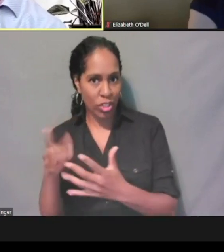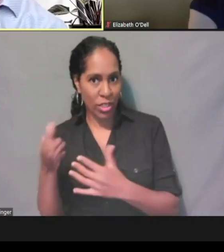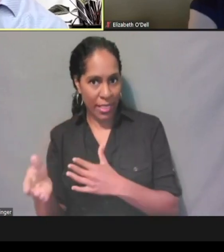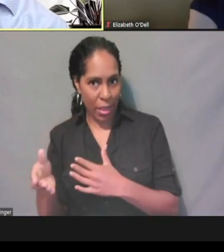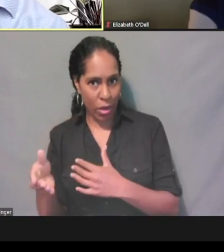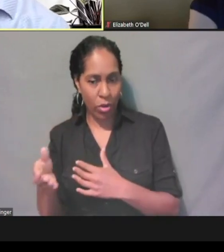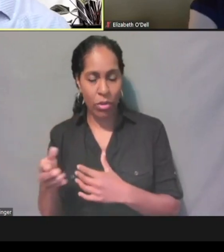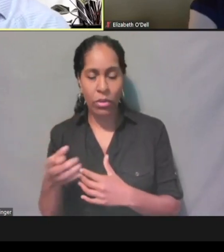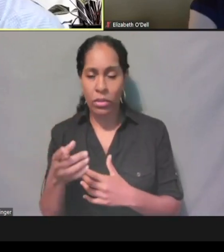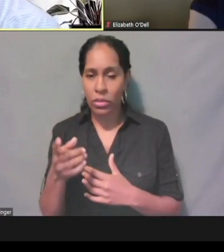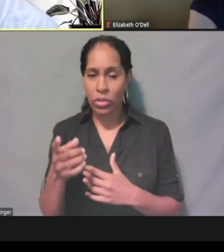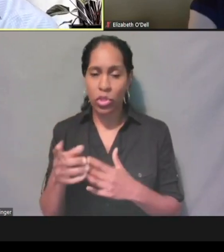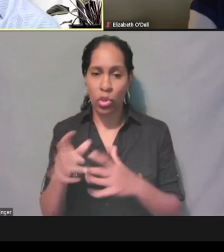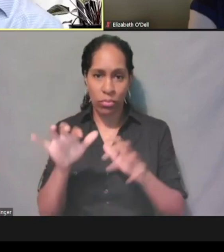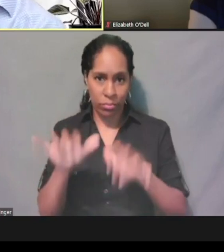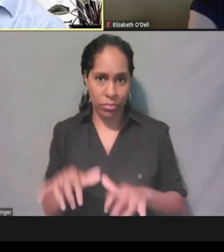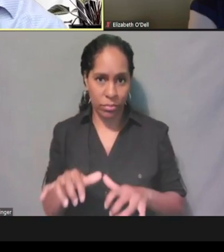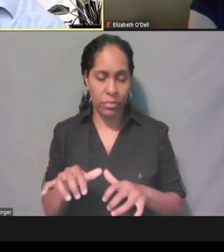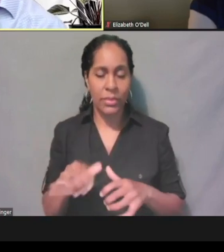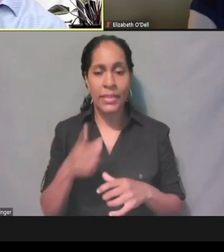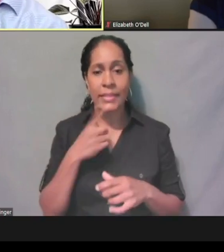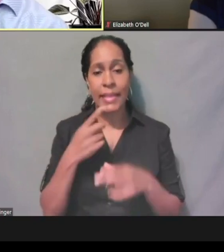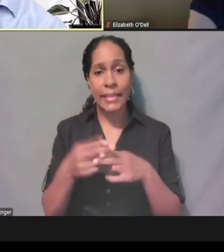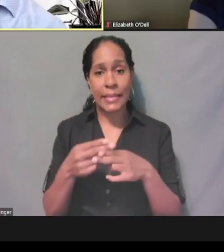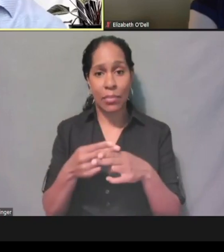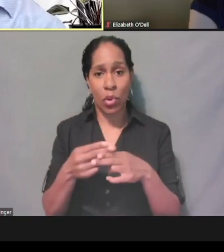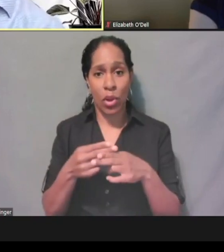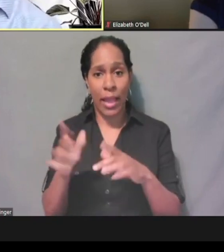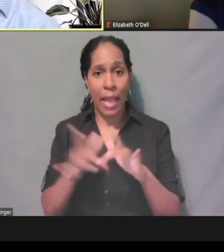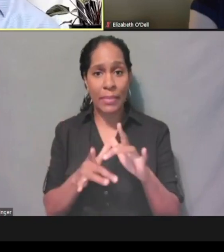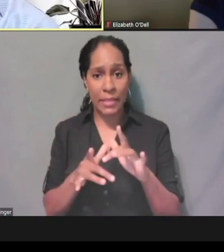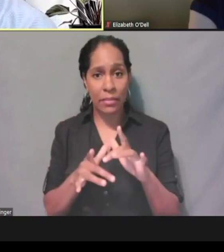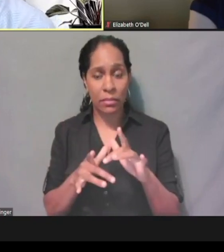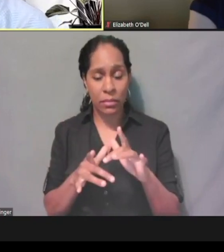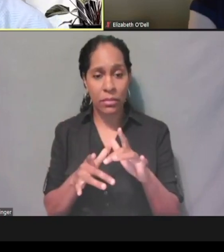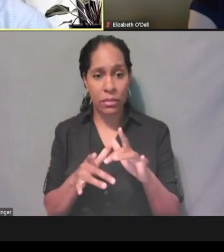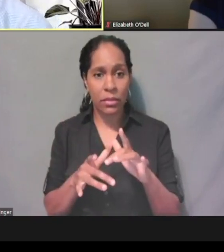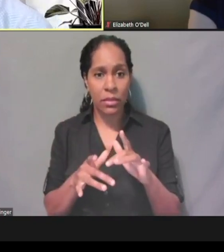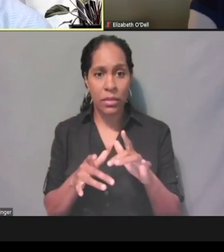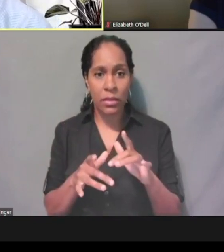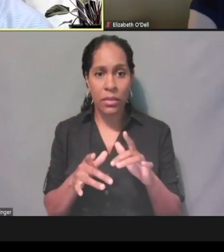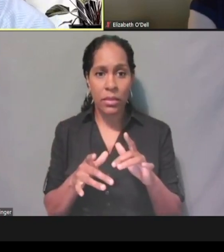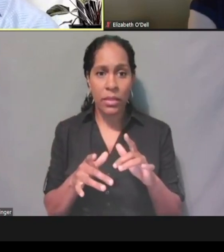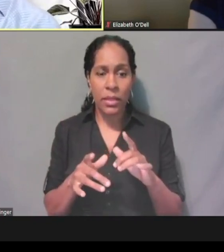You can put 'em as temporarily absent if need be, but I think that temporary absent is of the state, right?